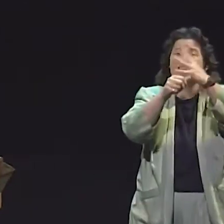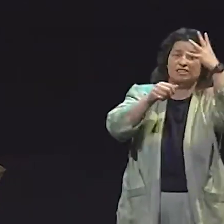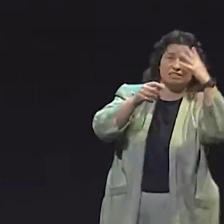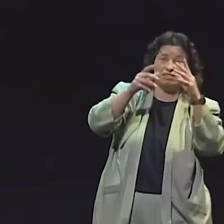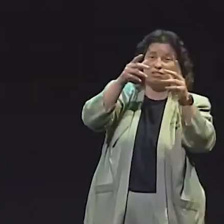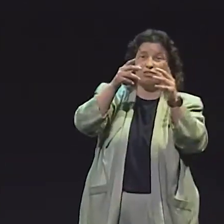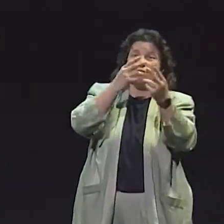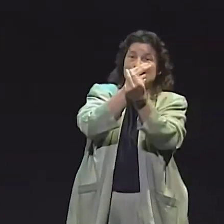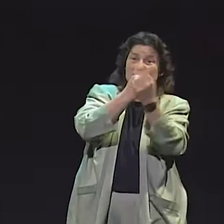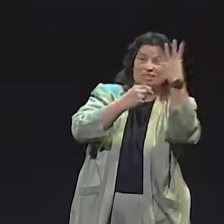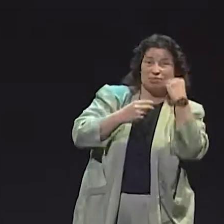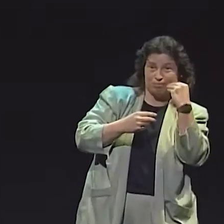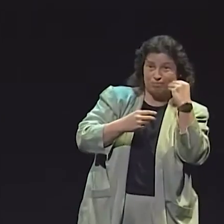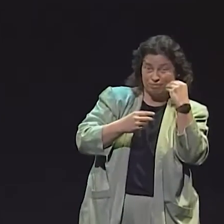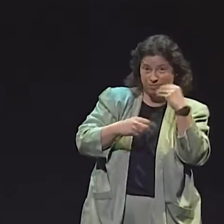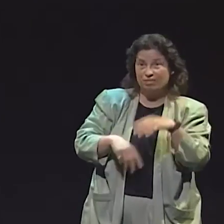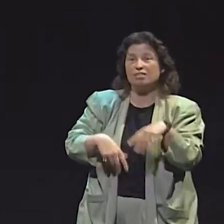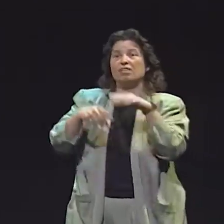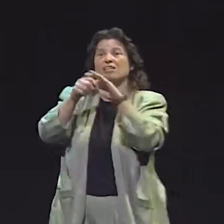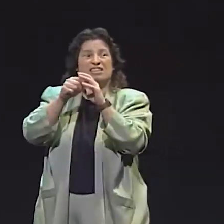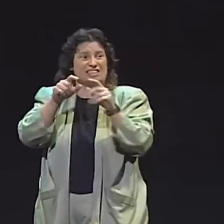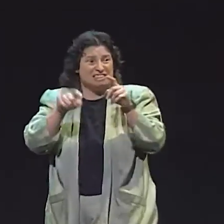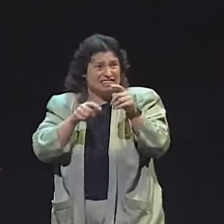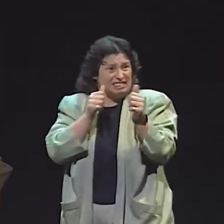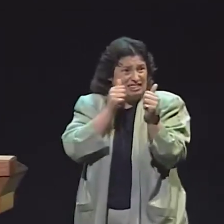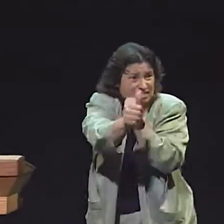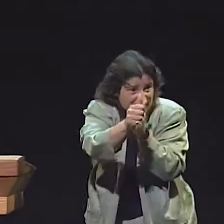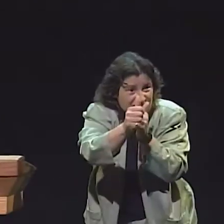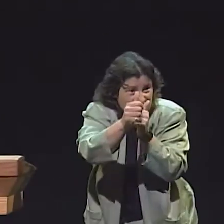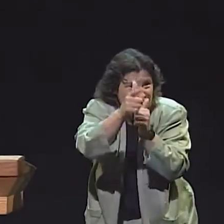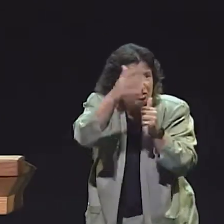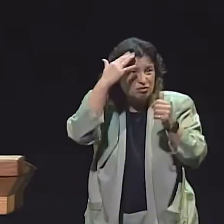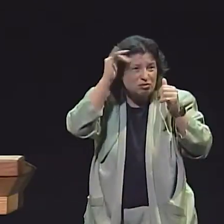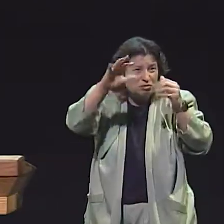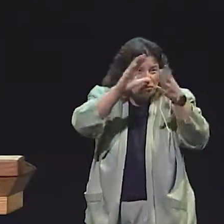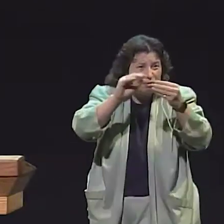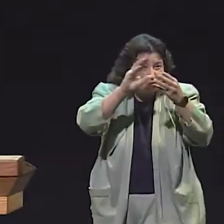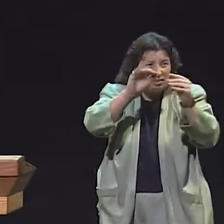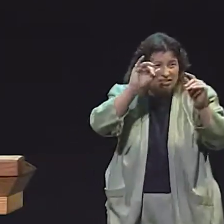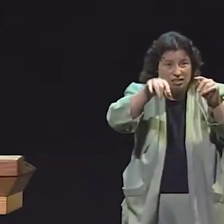THERE'S AN ENTIRE STORY TO THIS, BUT I JUST WANTED TO SHOW YOU ONE BIT